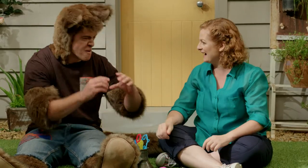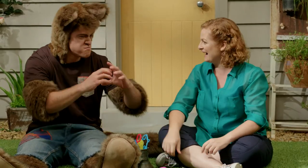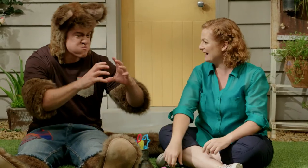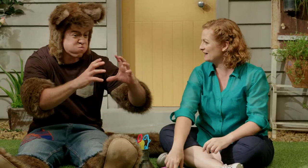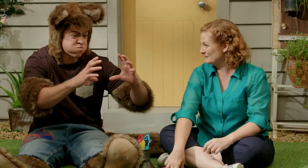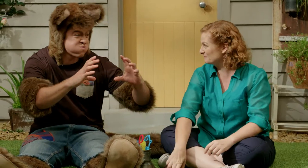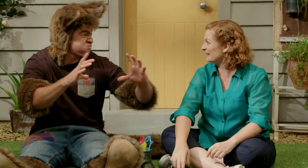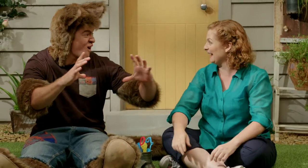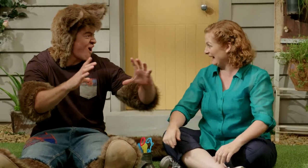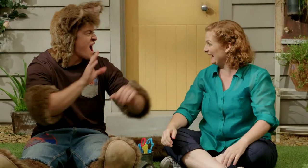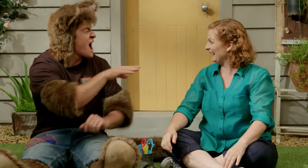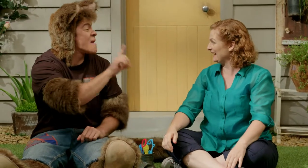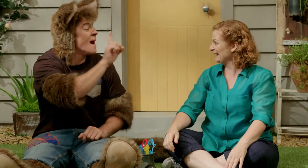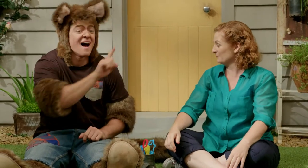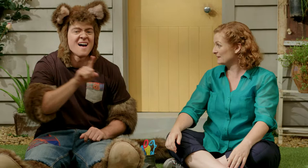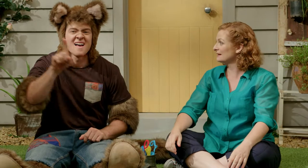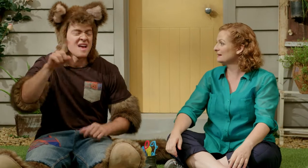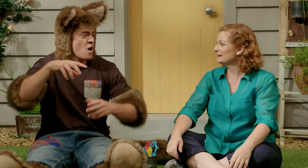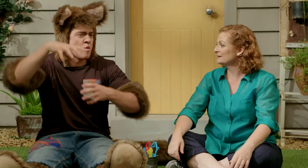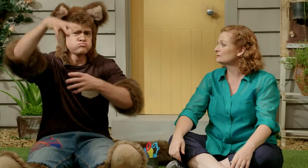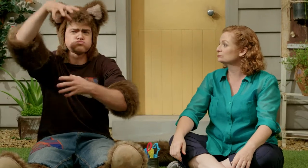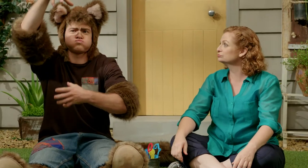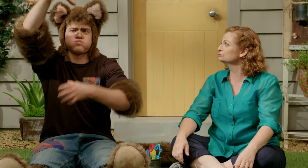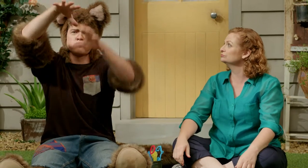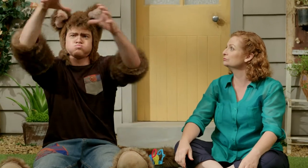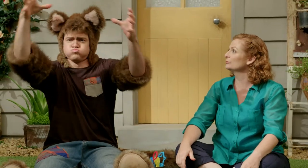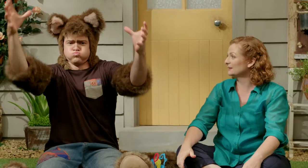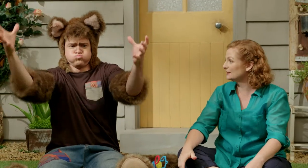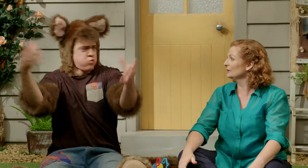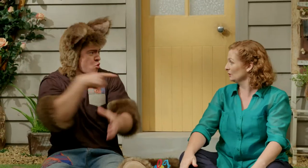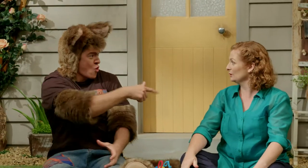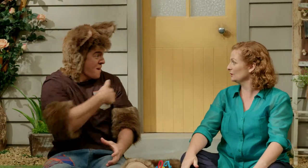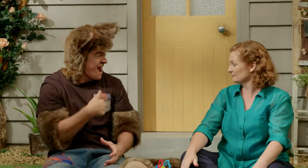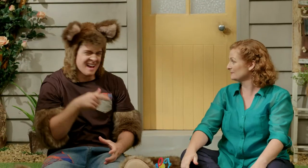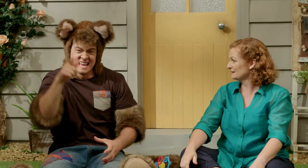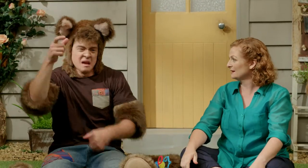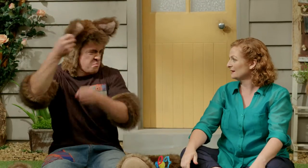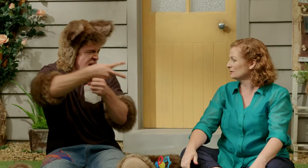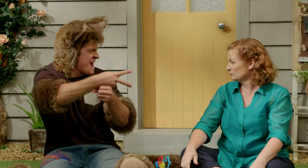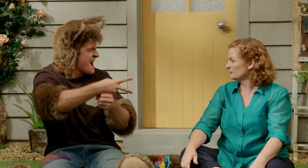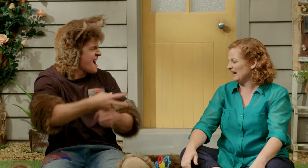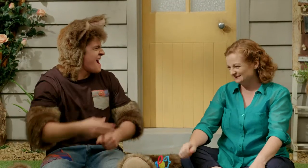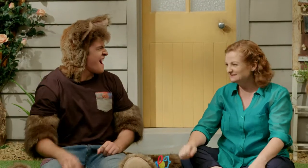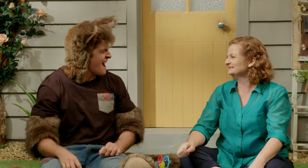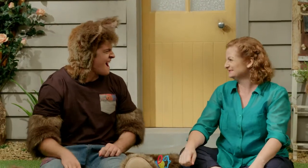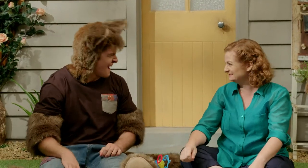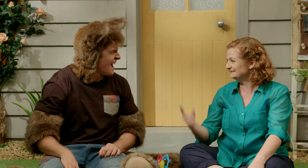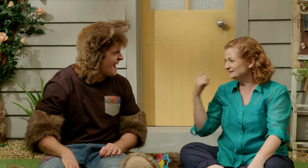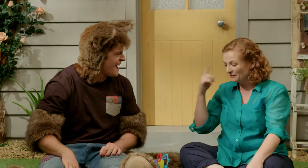Wow! Those were some big bubbles, but that hot air balloon was even bigger. Yes.